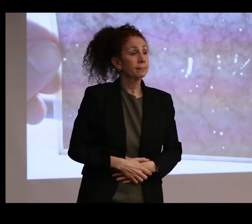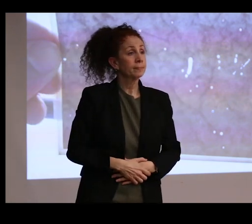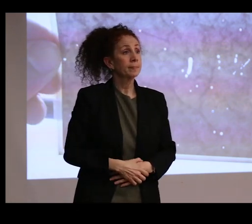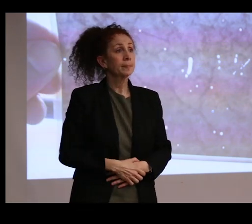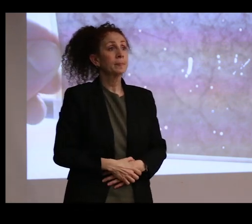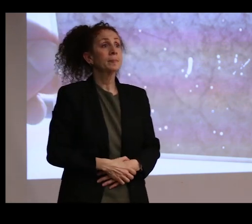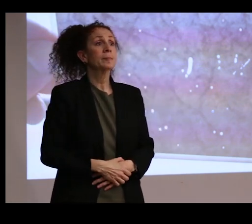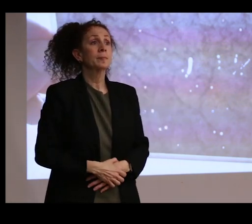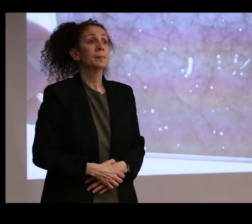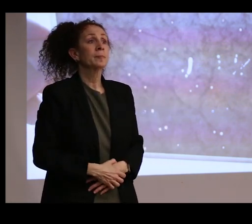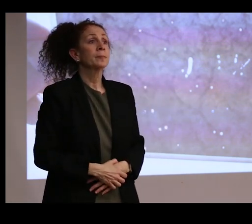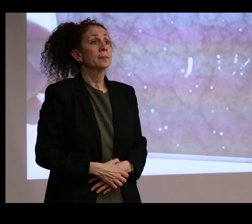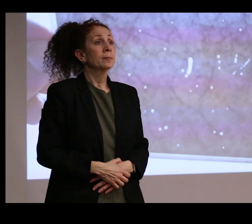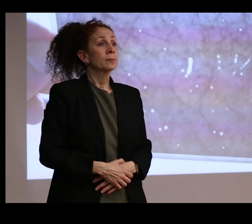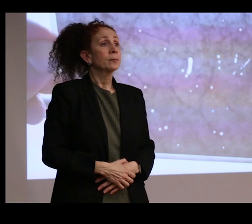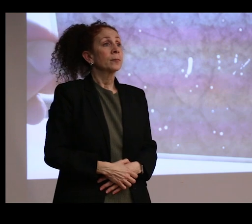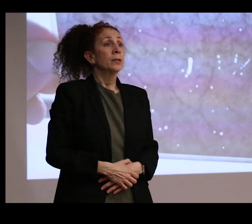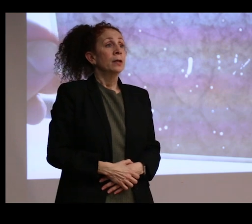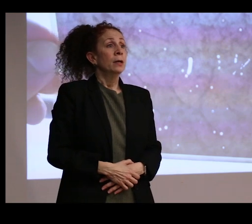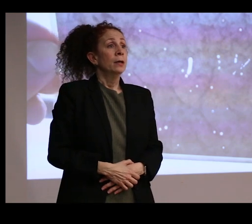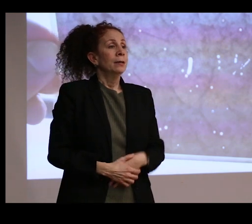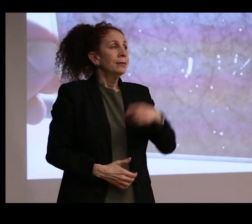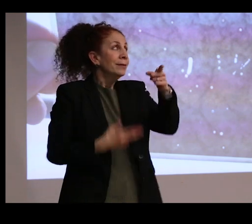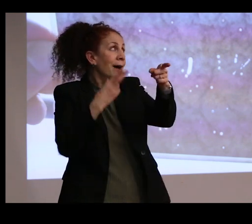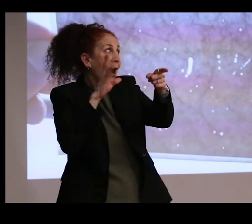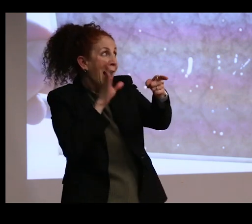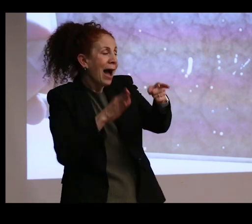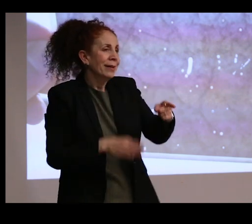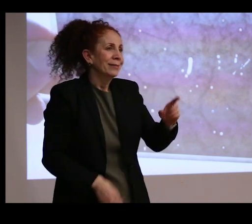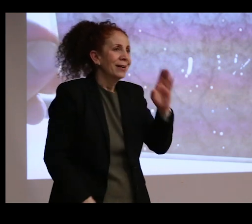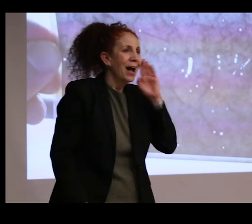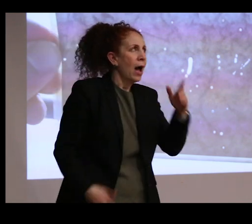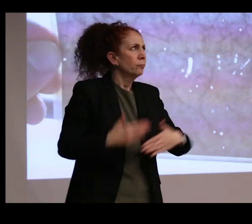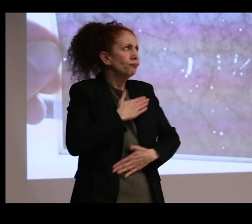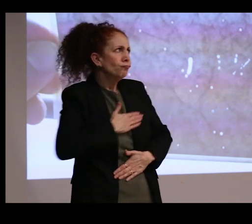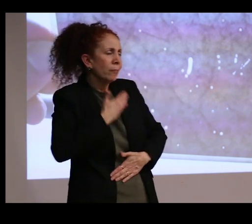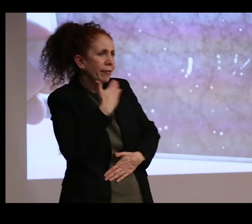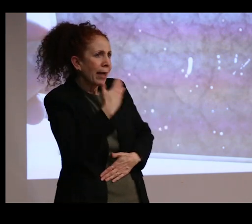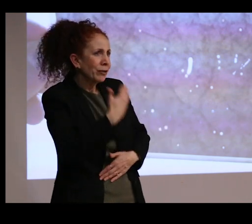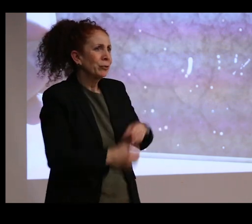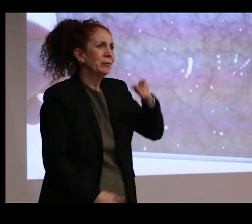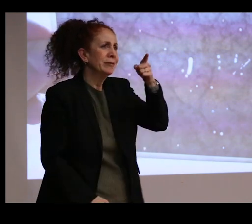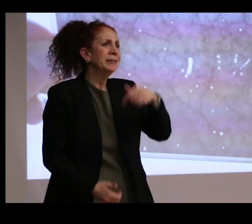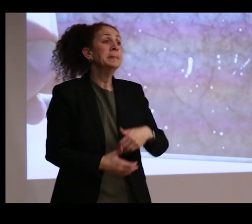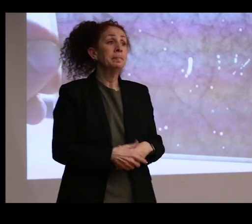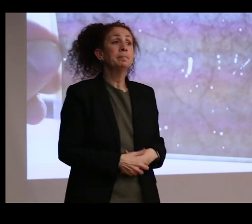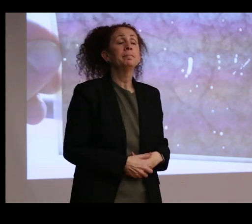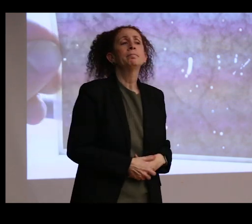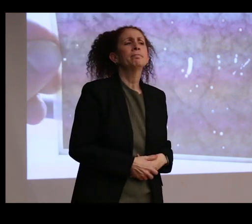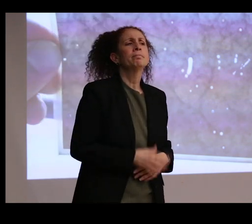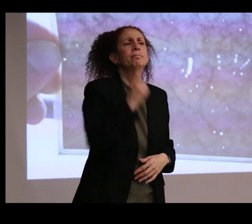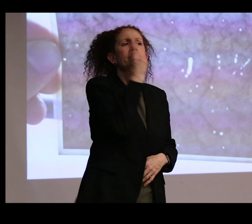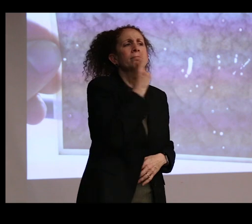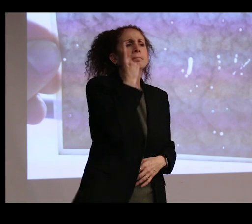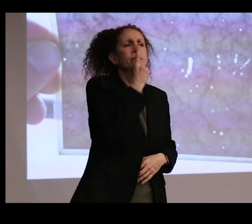Thank you. Hi. That was marvelous. Thank you. So I was wondering about the astonishing number